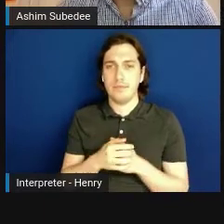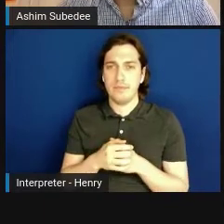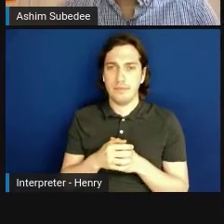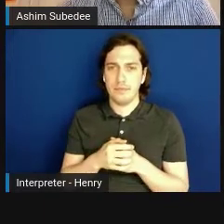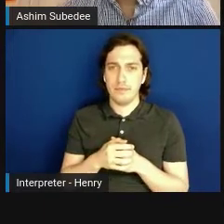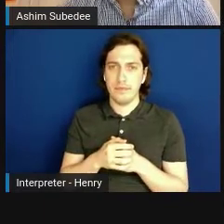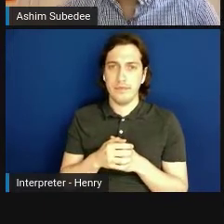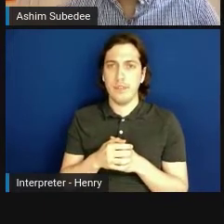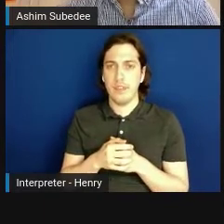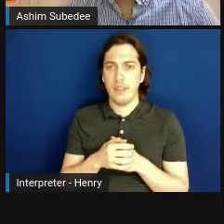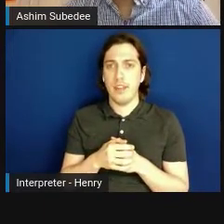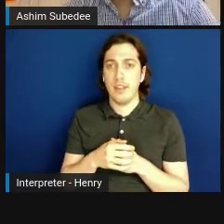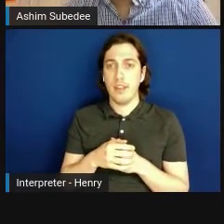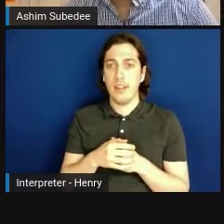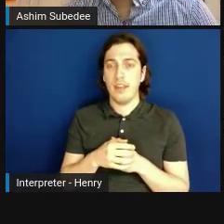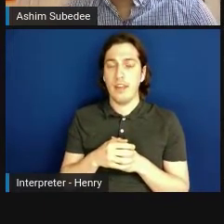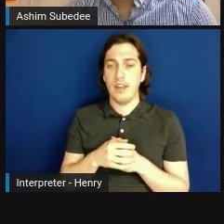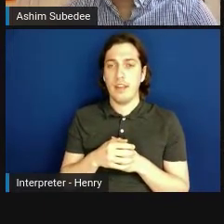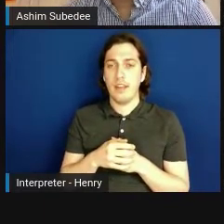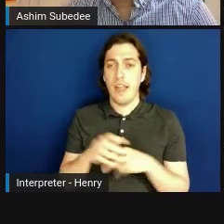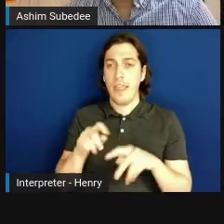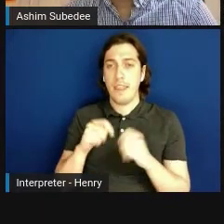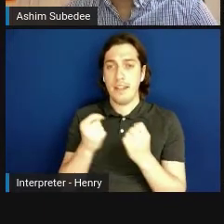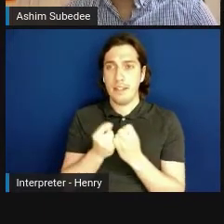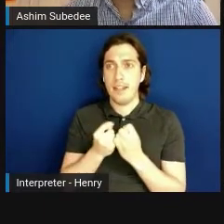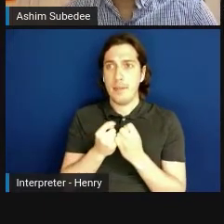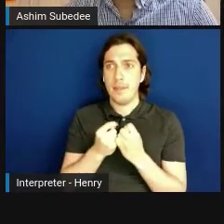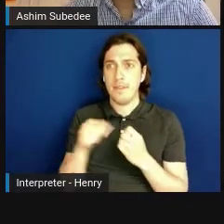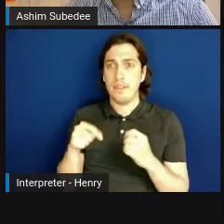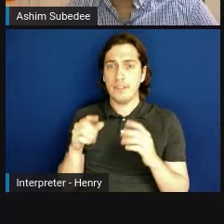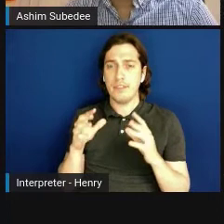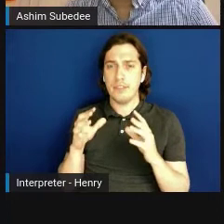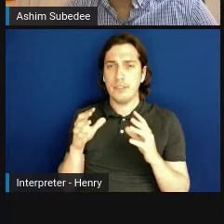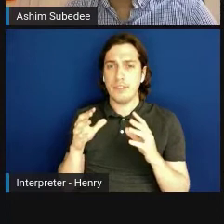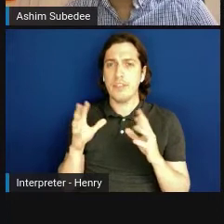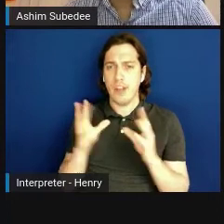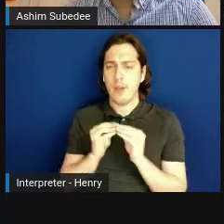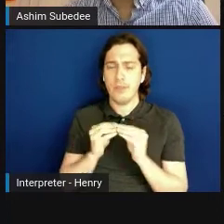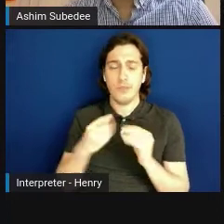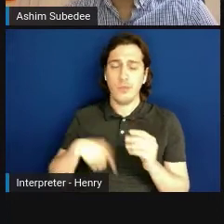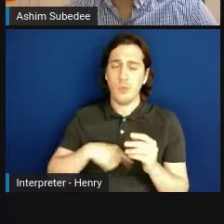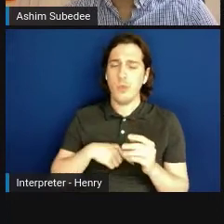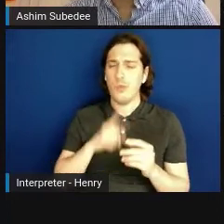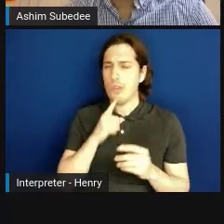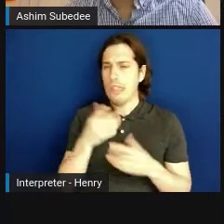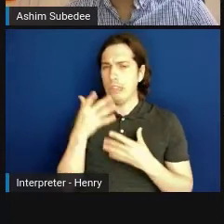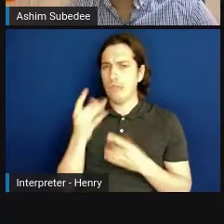And so the theme of this conference is we are really interested in diverse perspectives